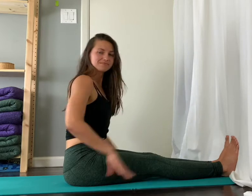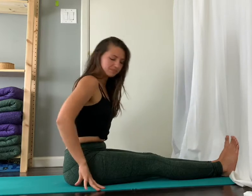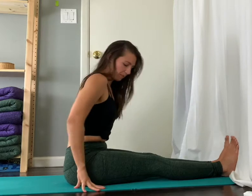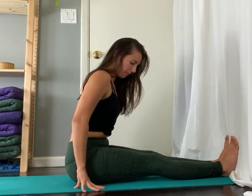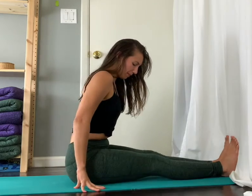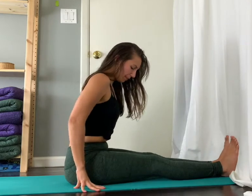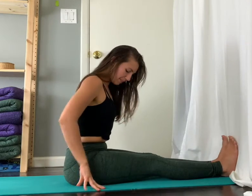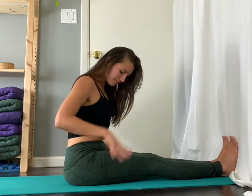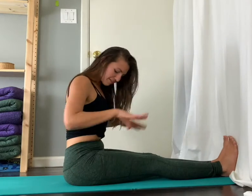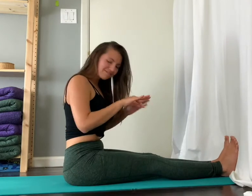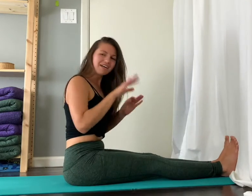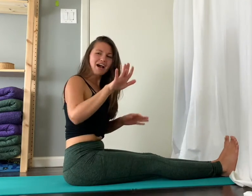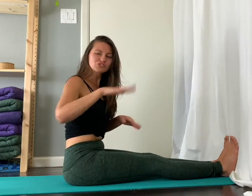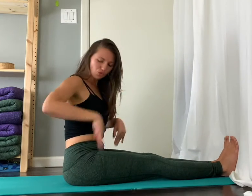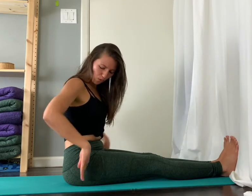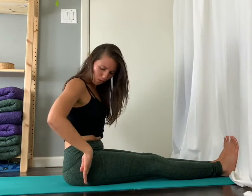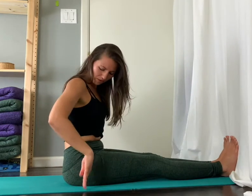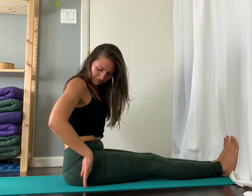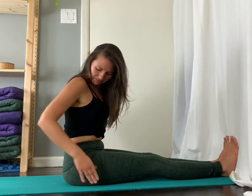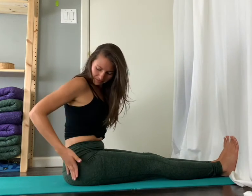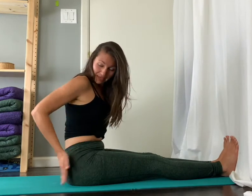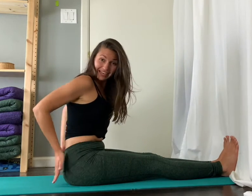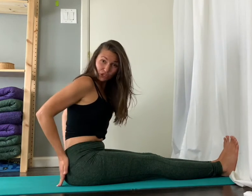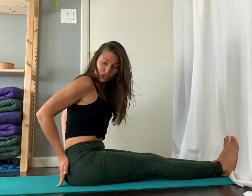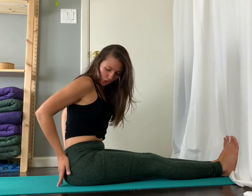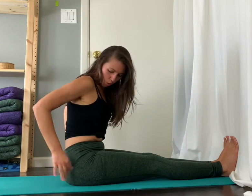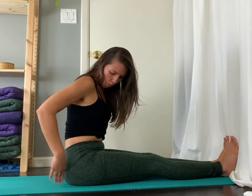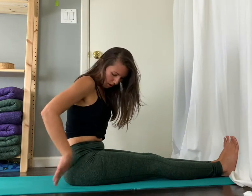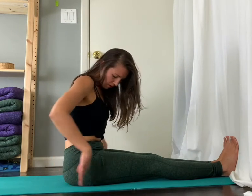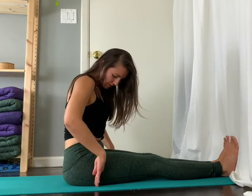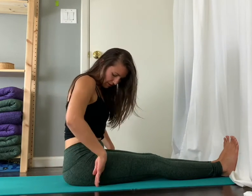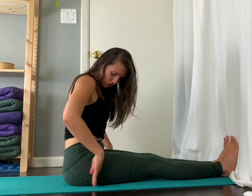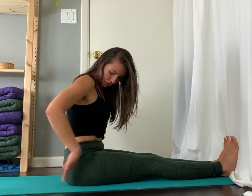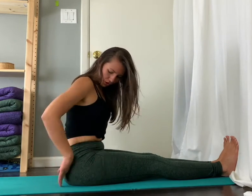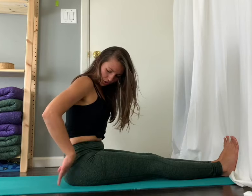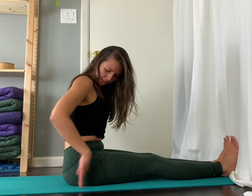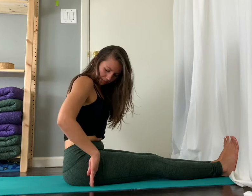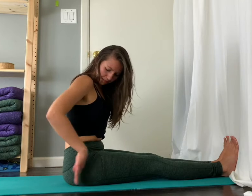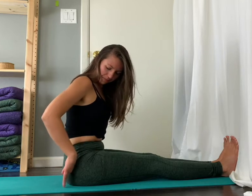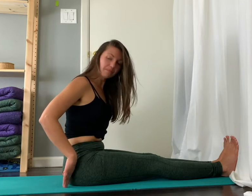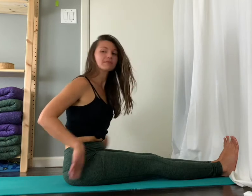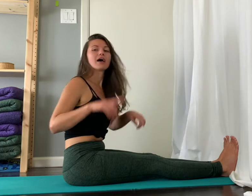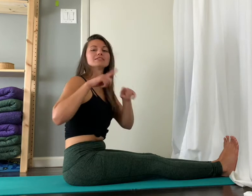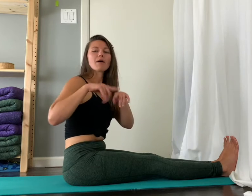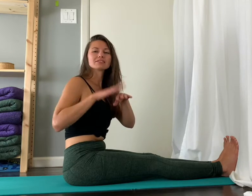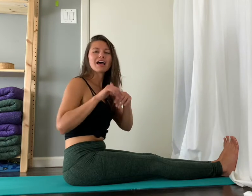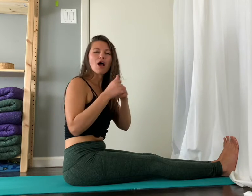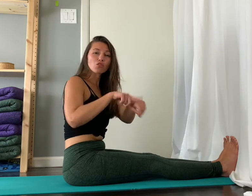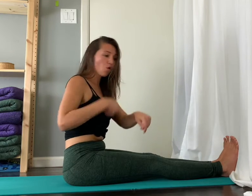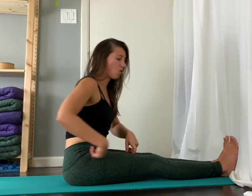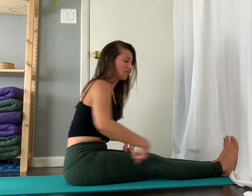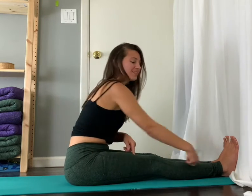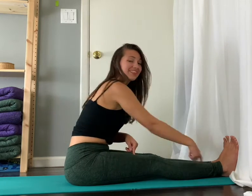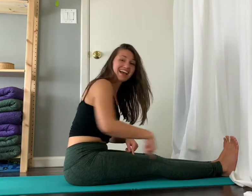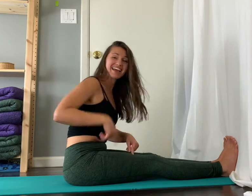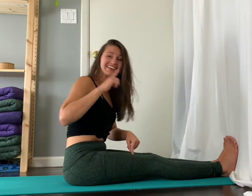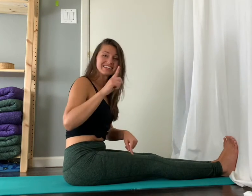Find your spot. It can be back here or closer to hips. It depends on the length of your legs.